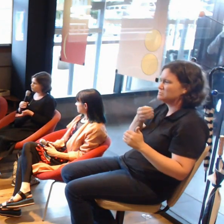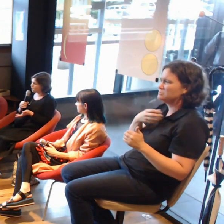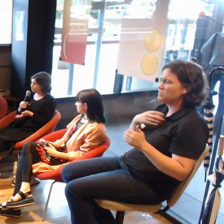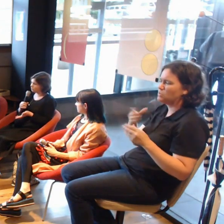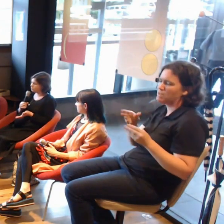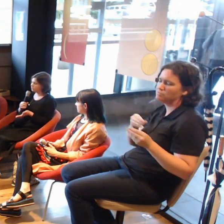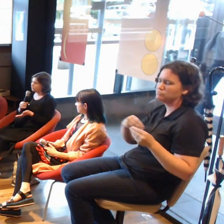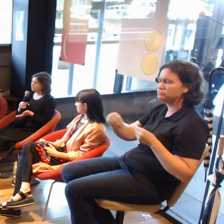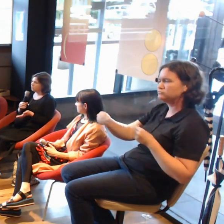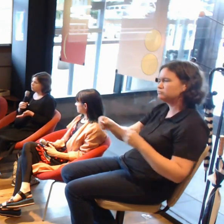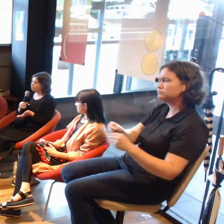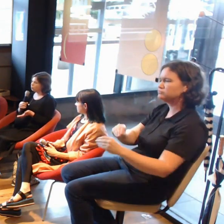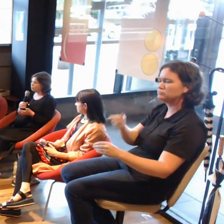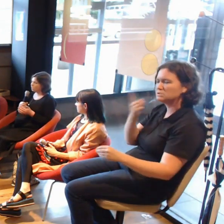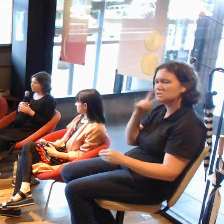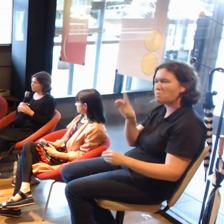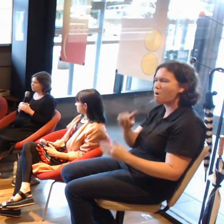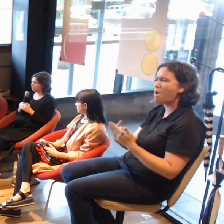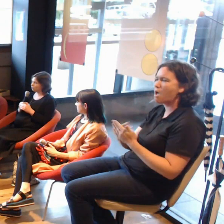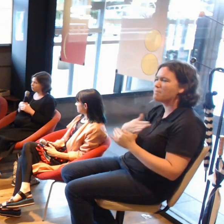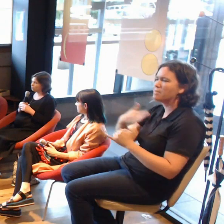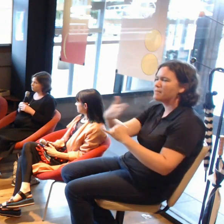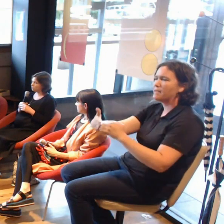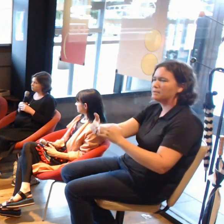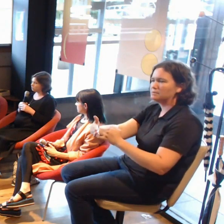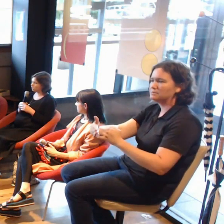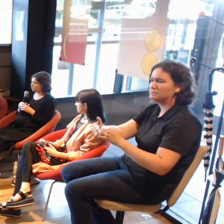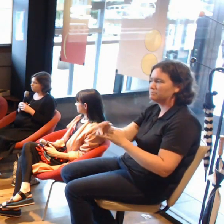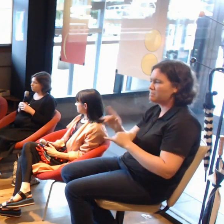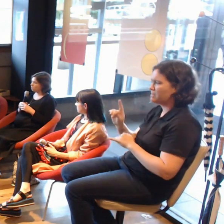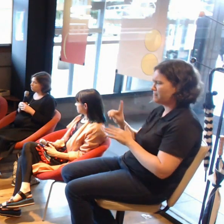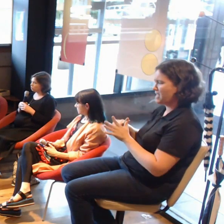With AR, I find I need to be a lot stricter